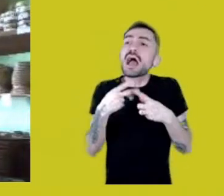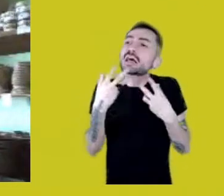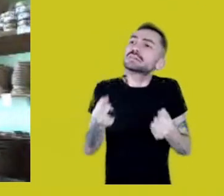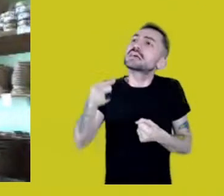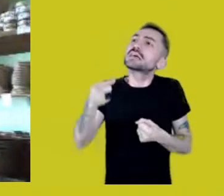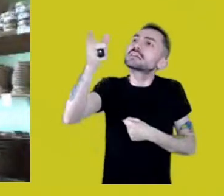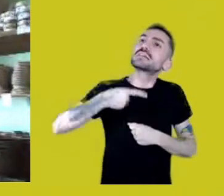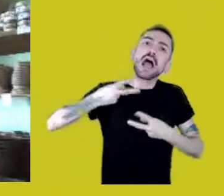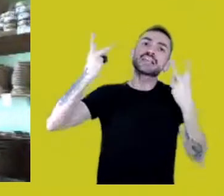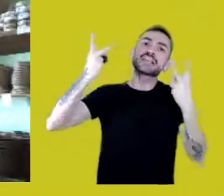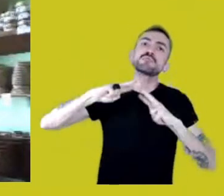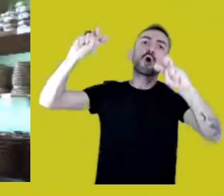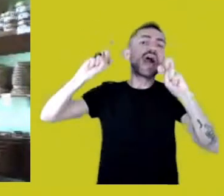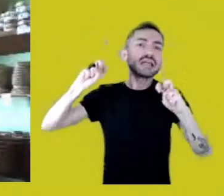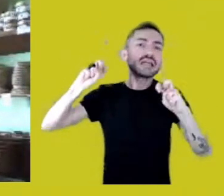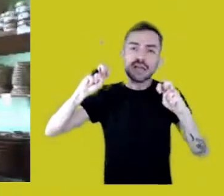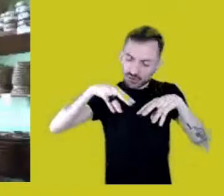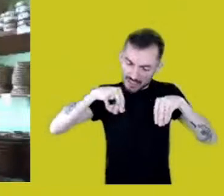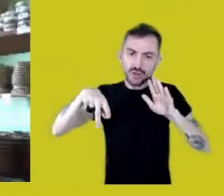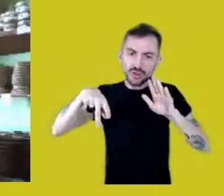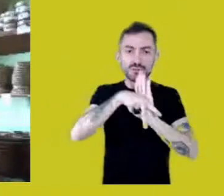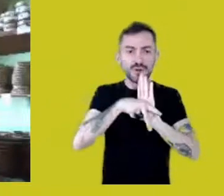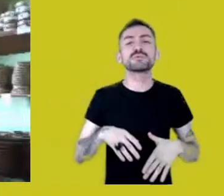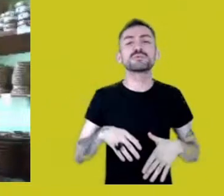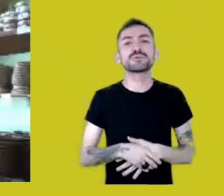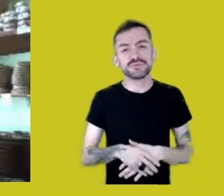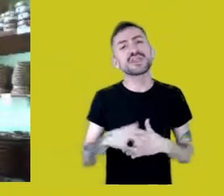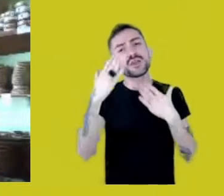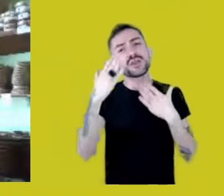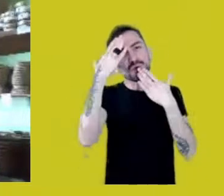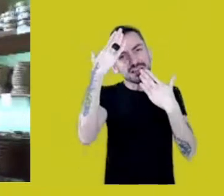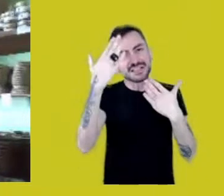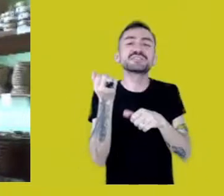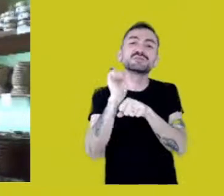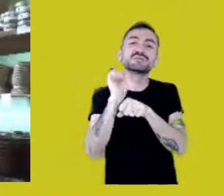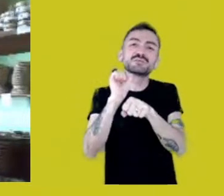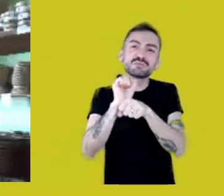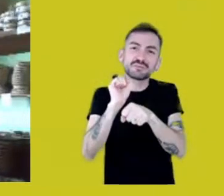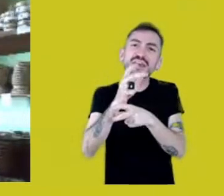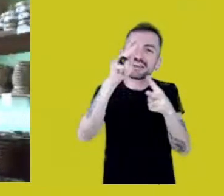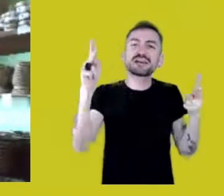Well, thank you, and we’re going now to be open for questions.